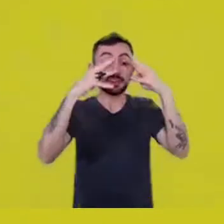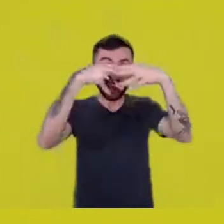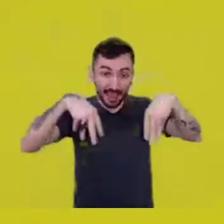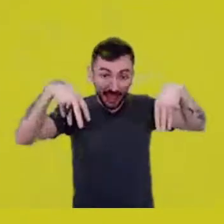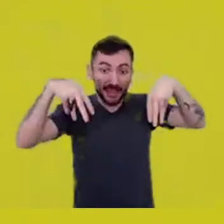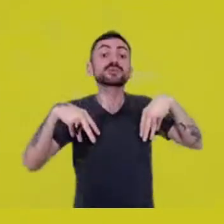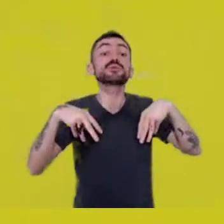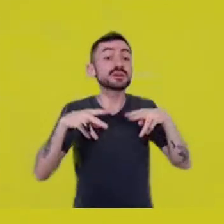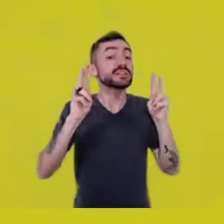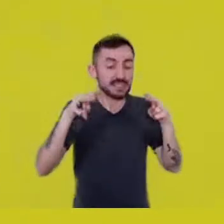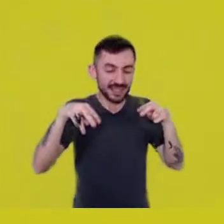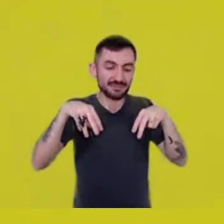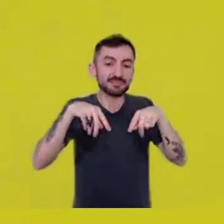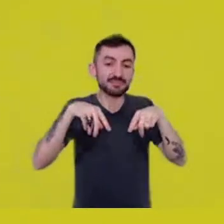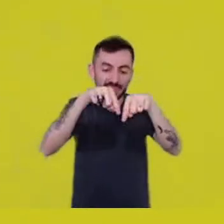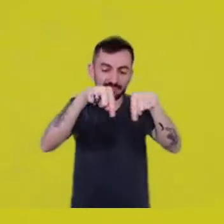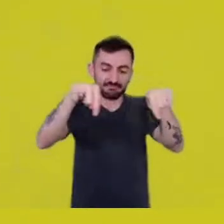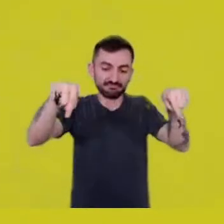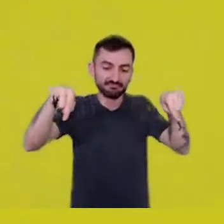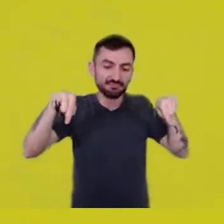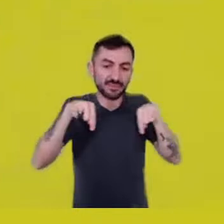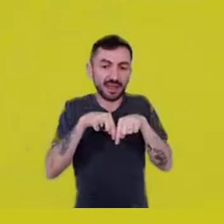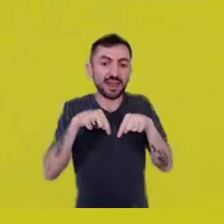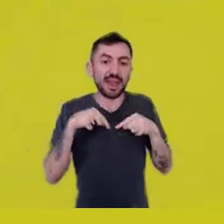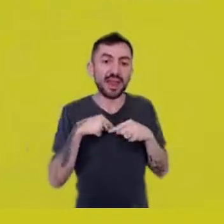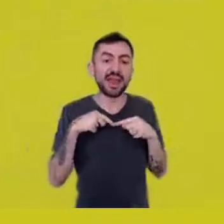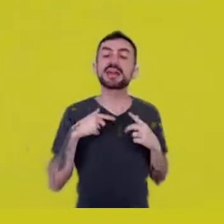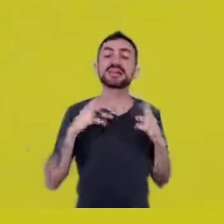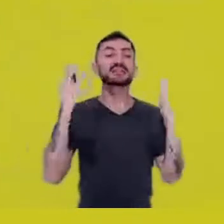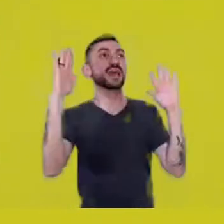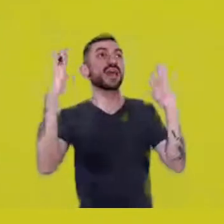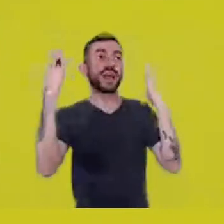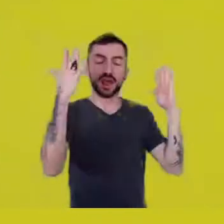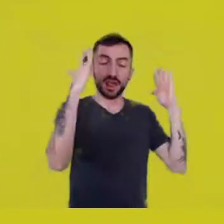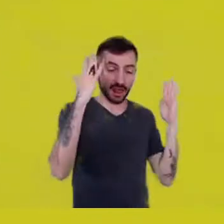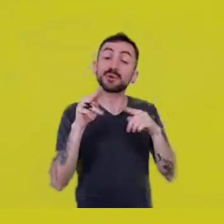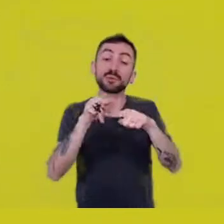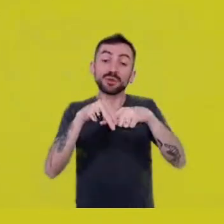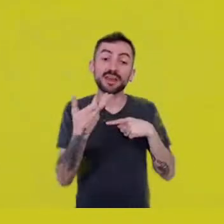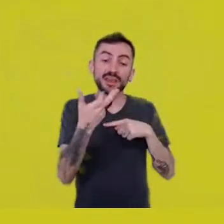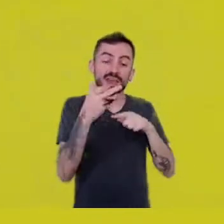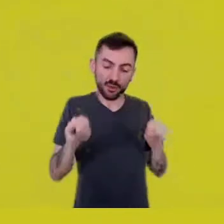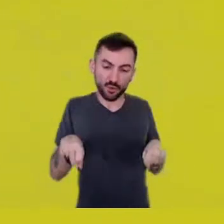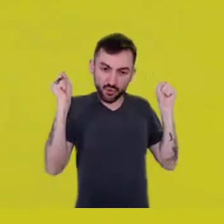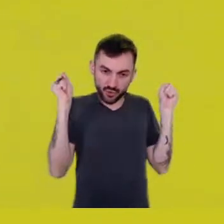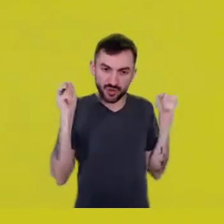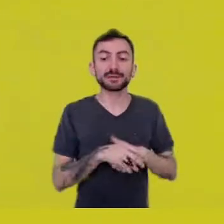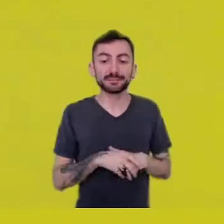The celebration of life is a constant negotiation of these bodies